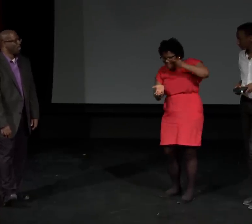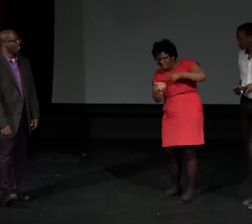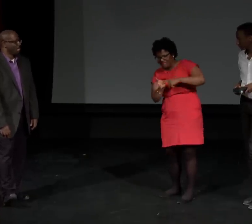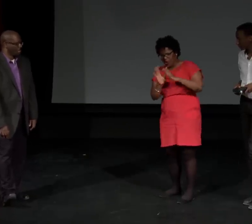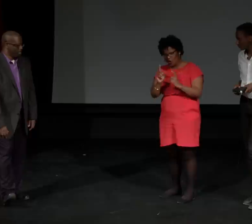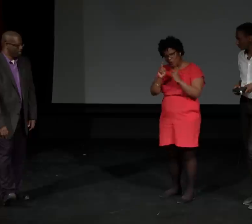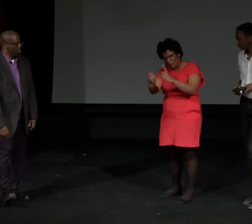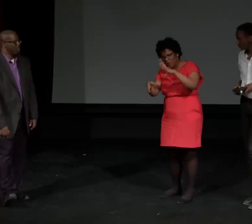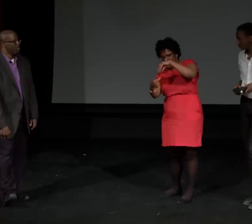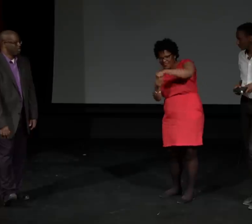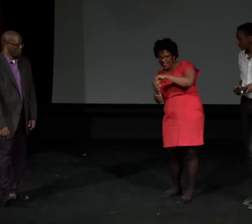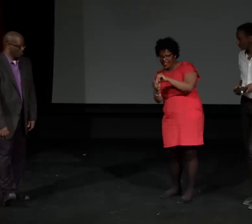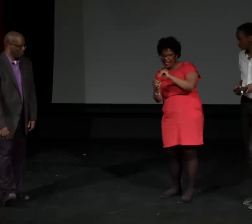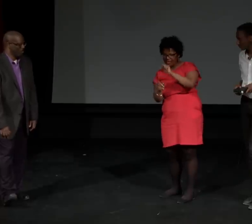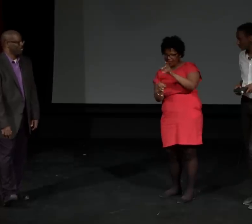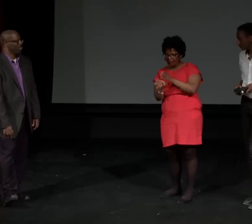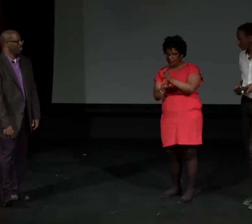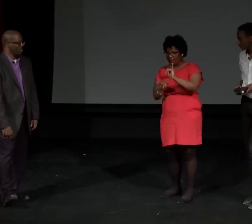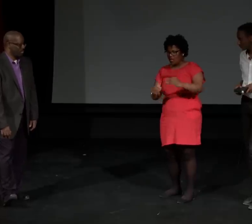And so we are giving you a star,